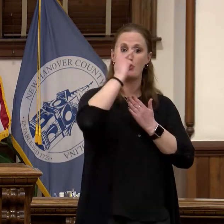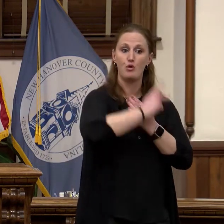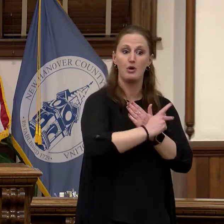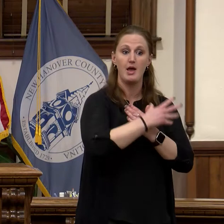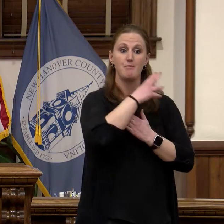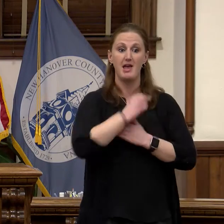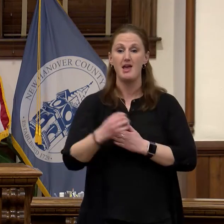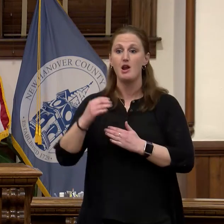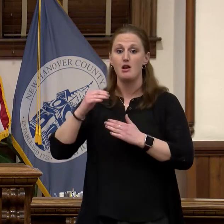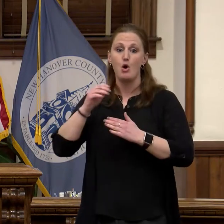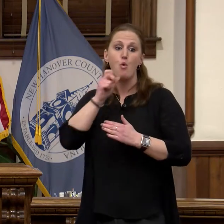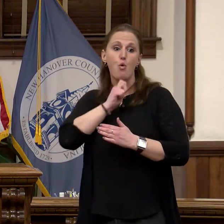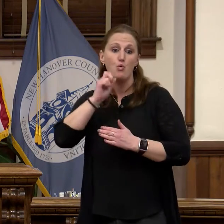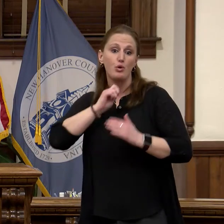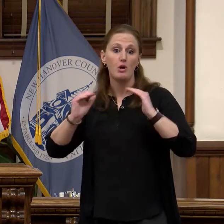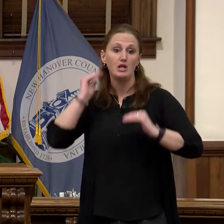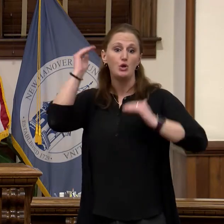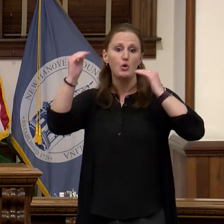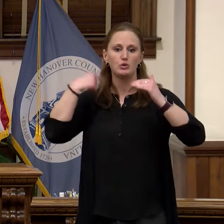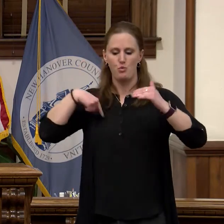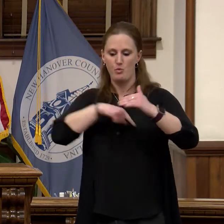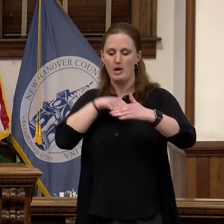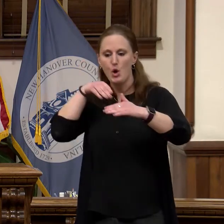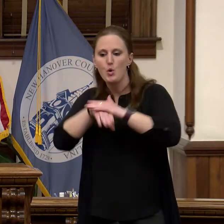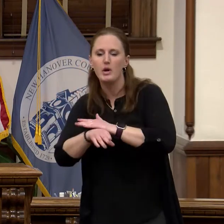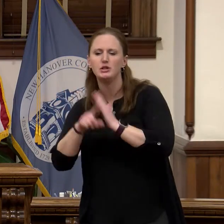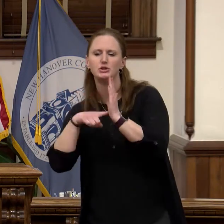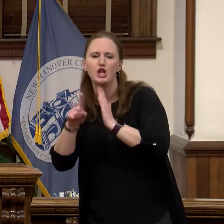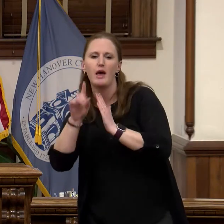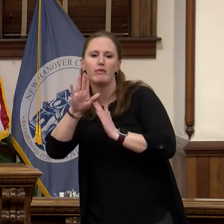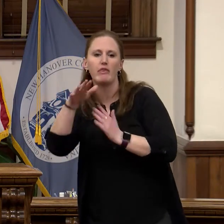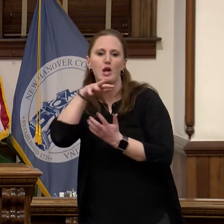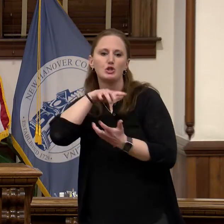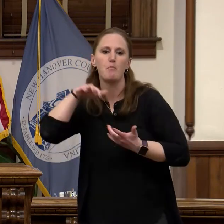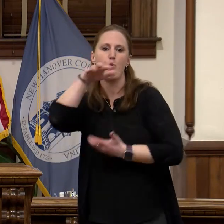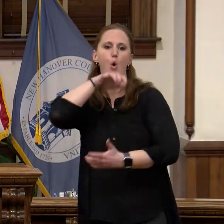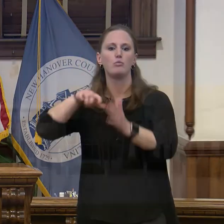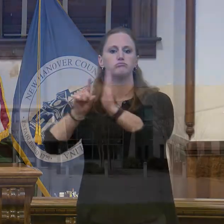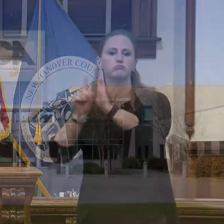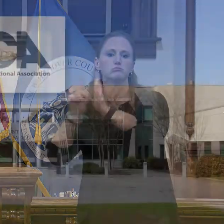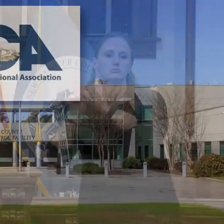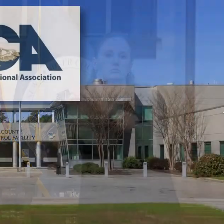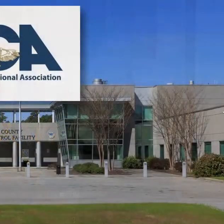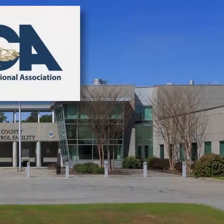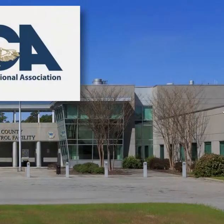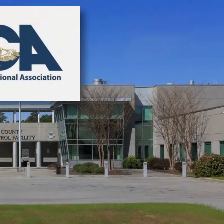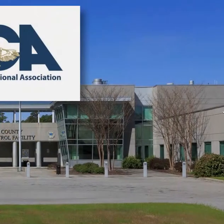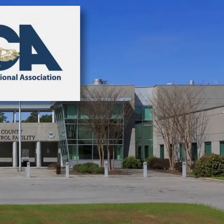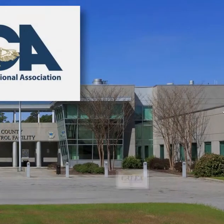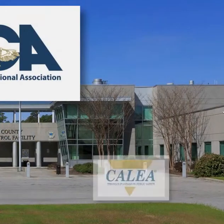adults. The New Hanover County Sheriff's Office provided superior Public Safety